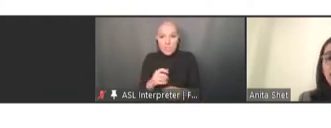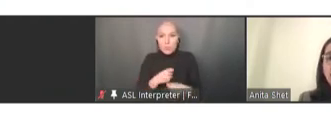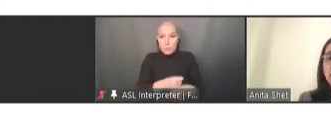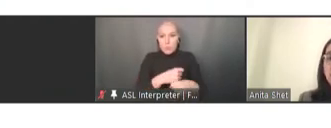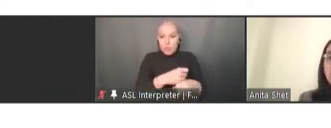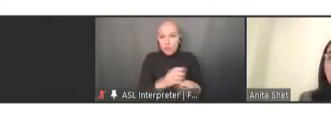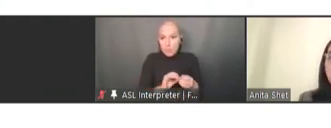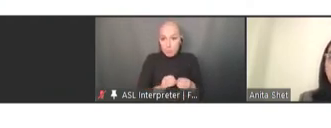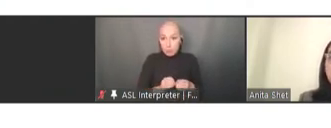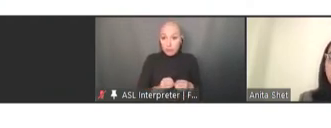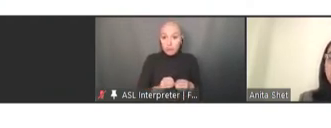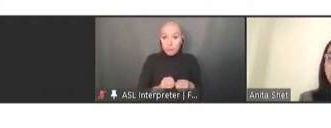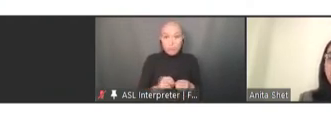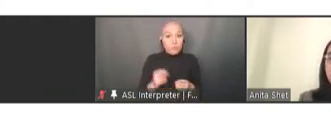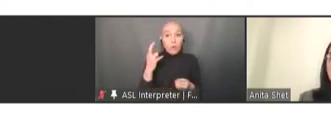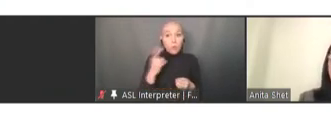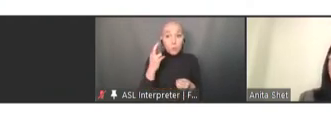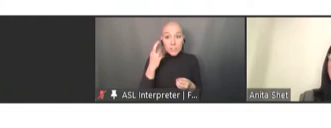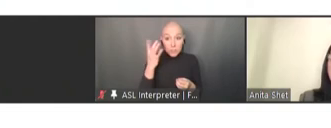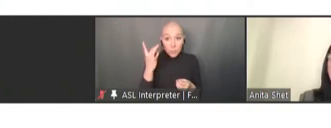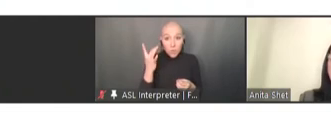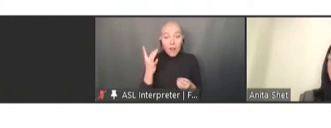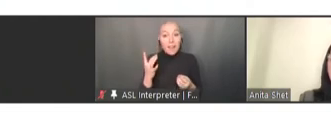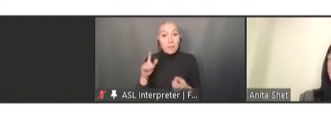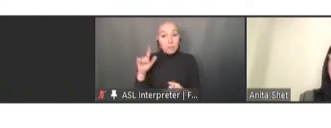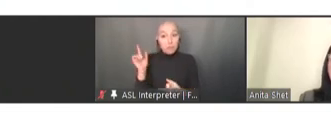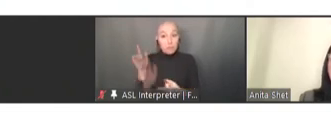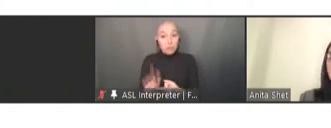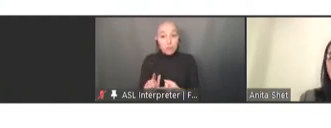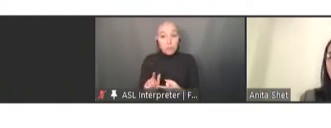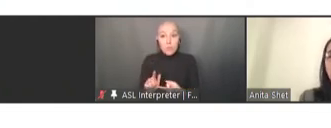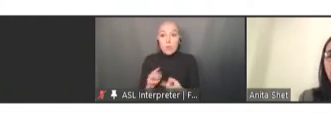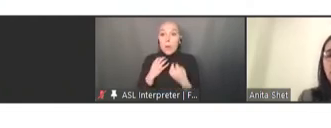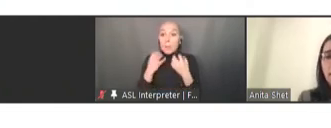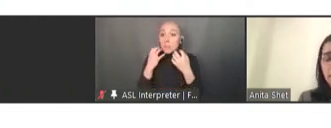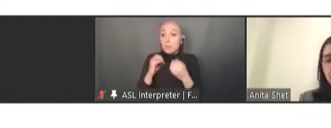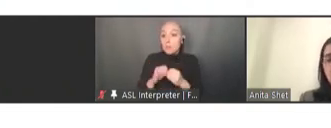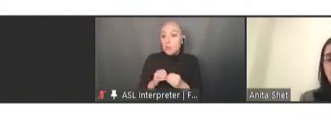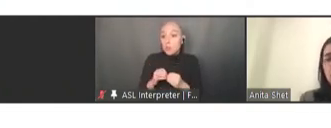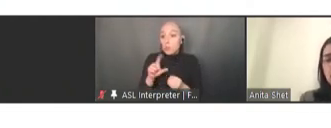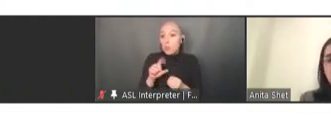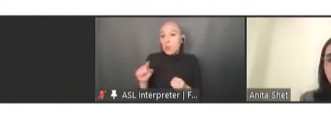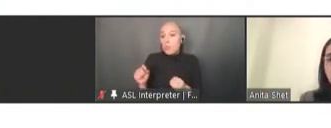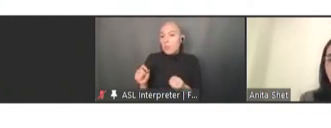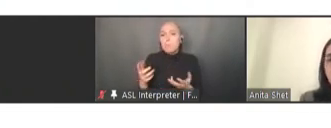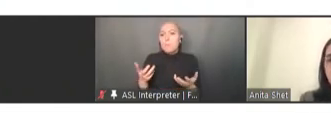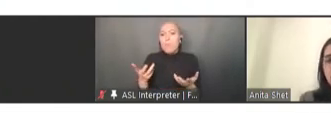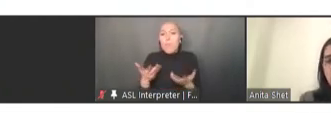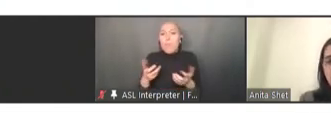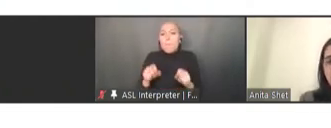such low numbers of measles cases in 2020s -- what could they be? These are some speculated reasons,